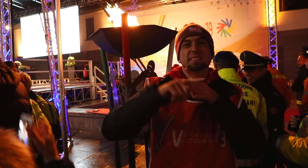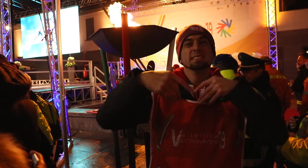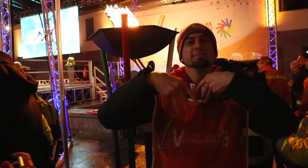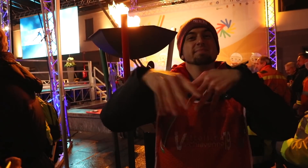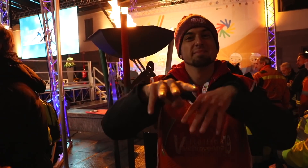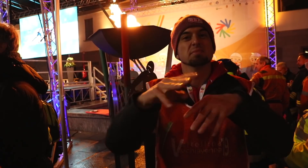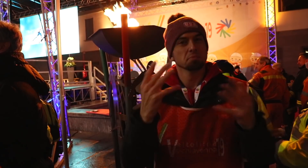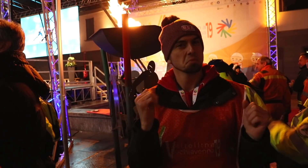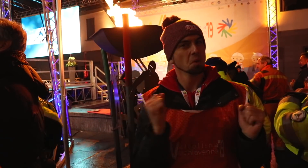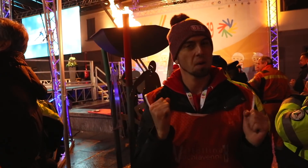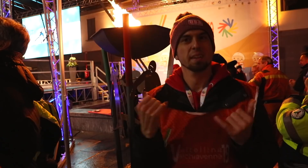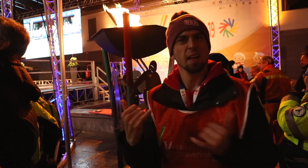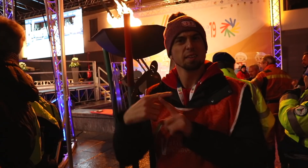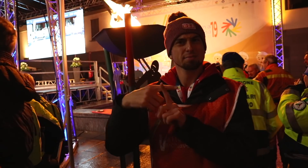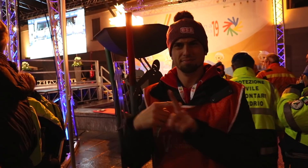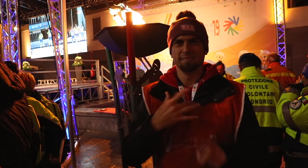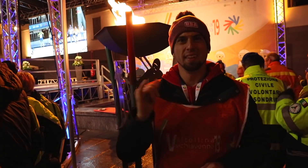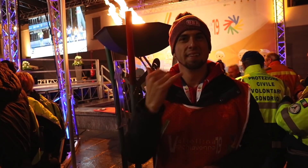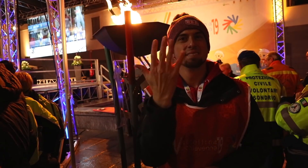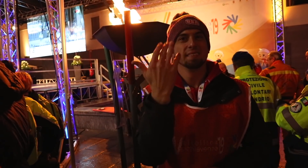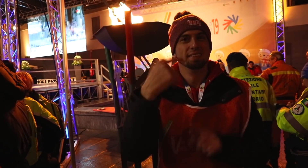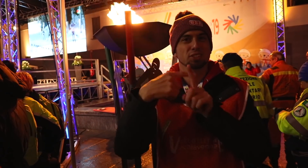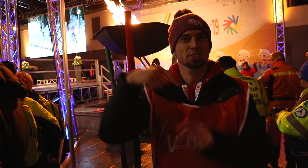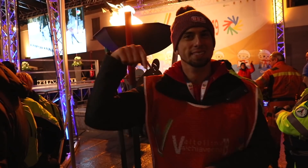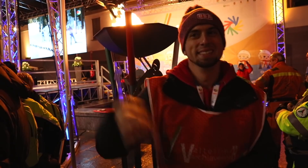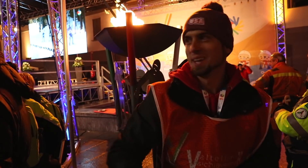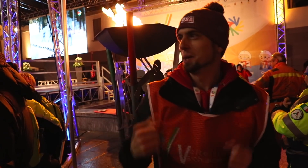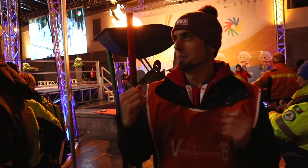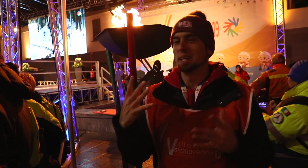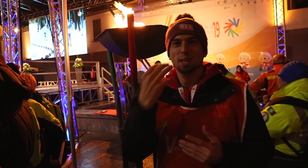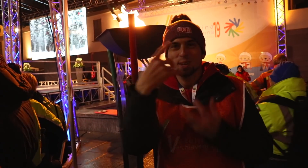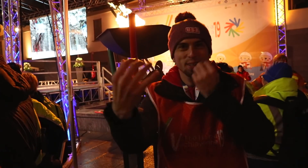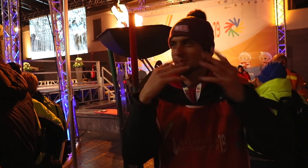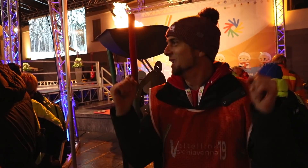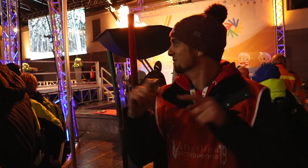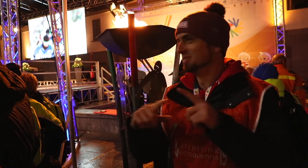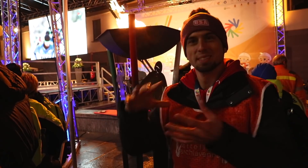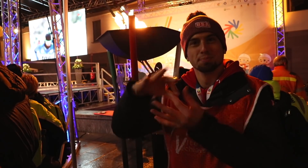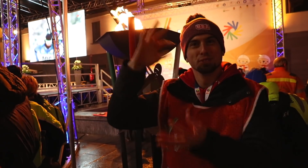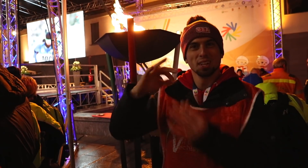and the march was a bit cold, but the temperature has really dropped. It feels like 15 degrees down. There are many people breathing out steam.